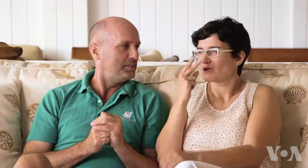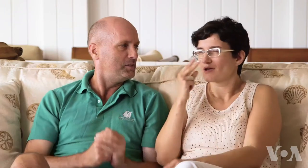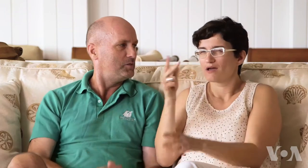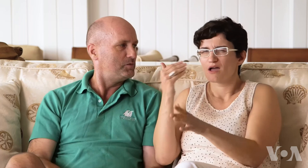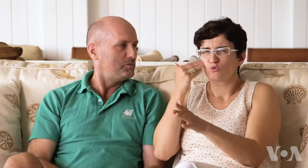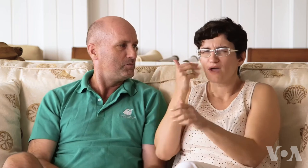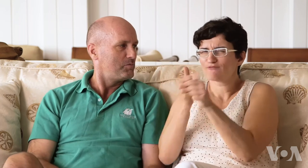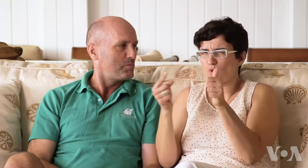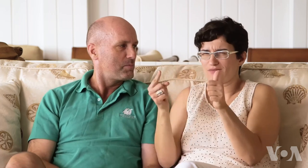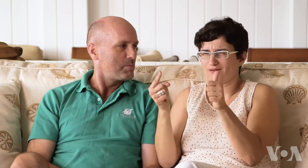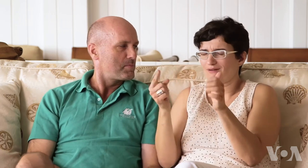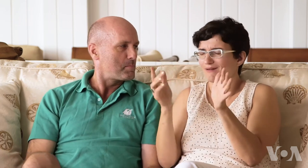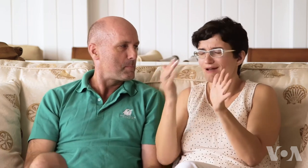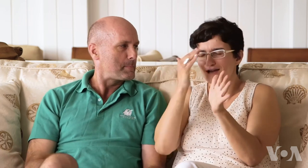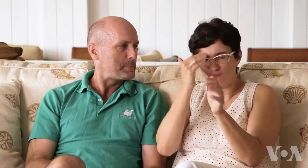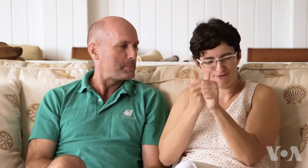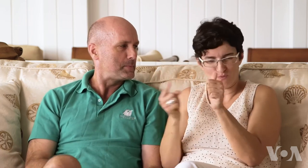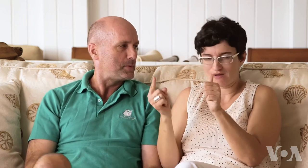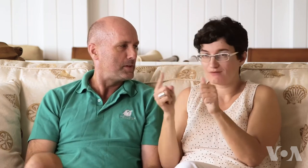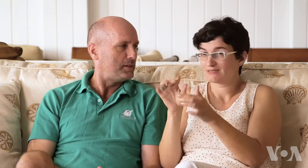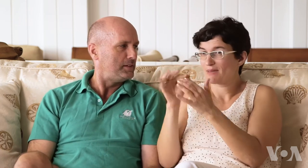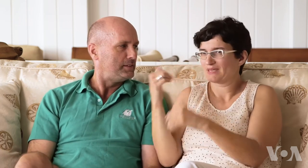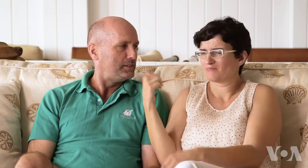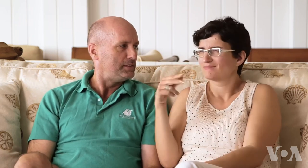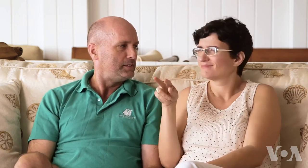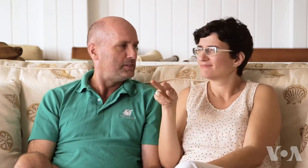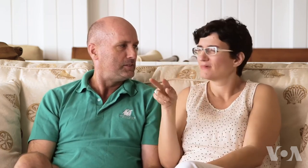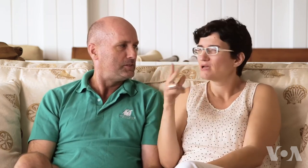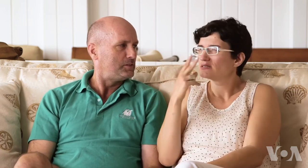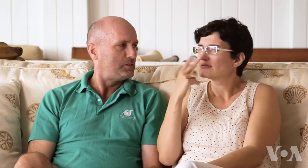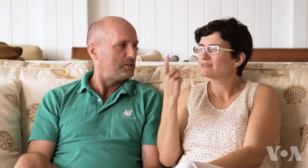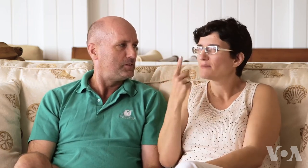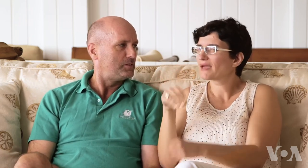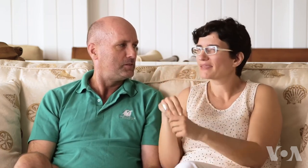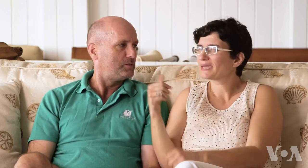When I met him, I knew everyone there. I knew everyone there, except him. I just saw something in him.